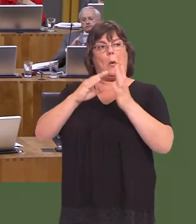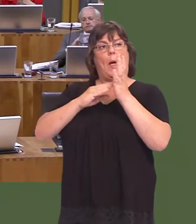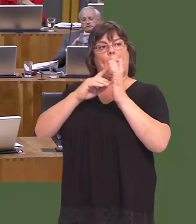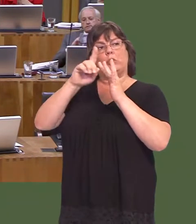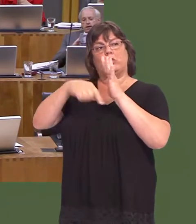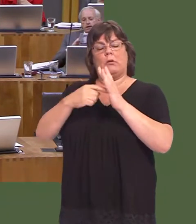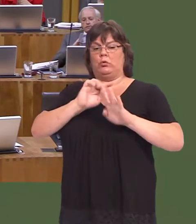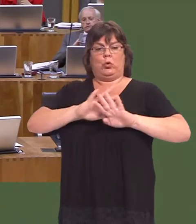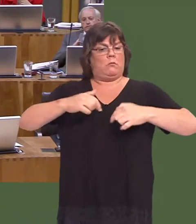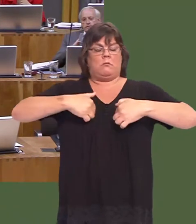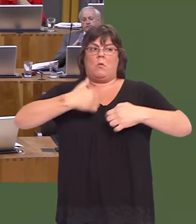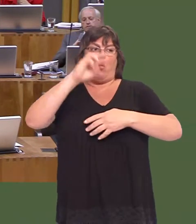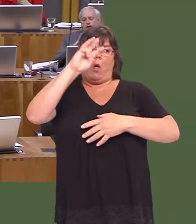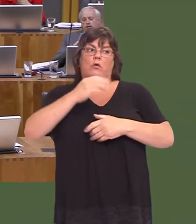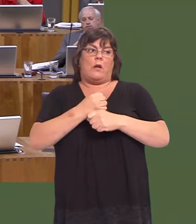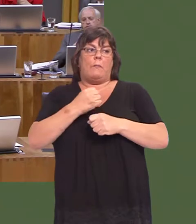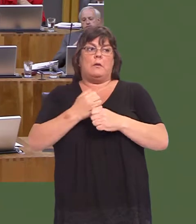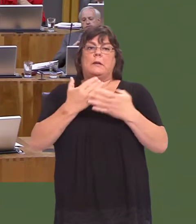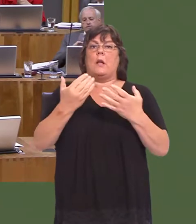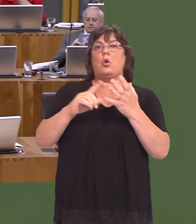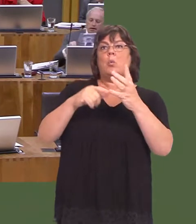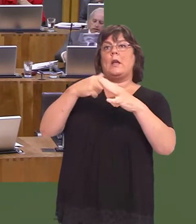Itís now, of course, a matter for the UK Government to seek planning permission.